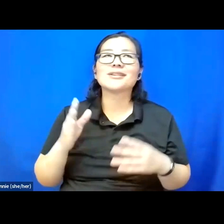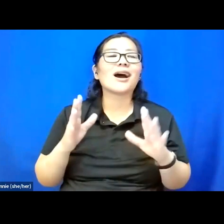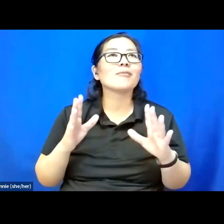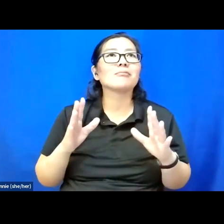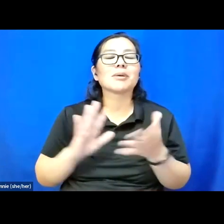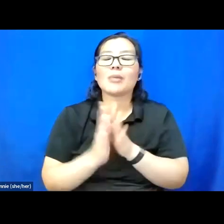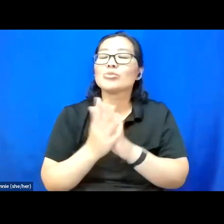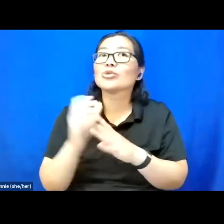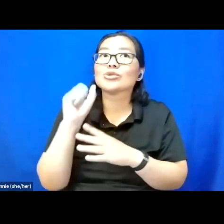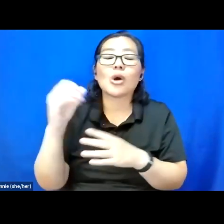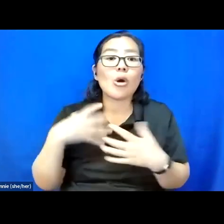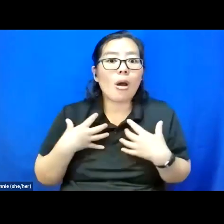than I am with other disabled people.